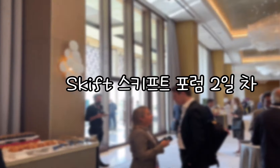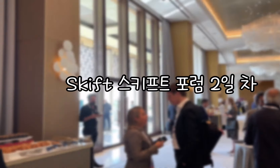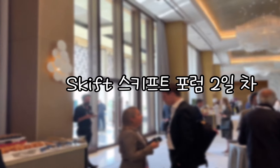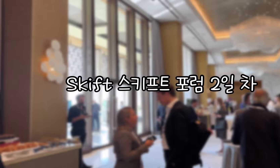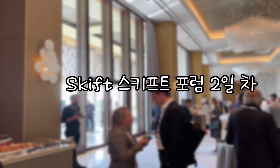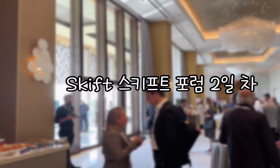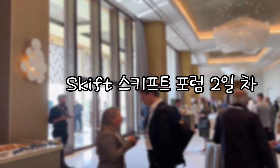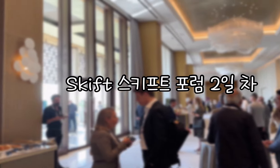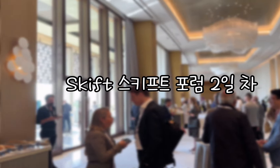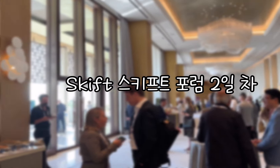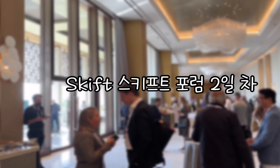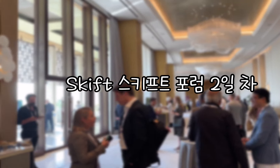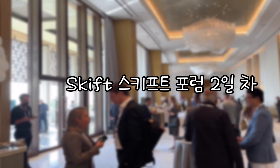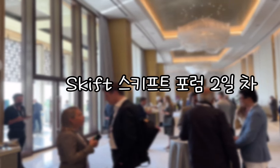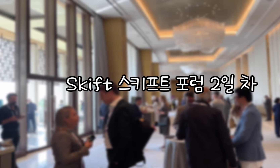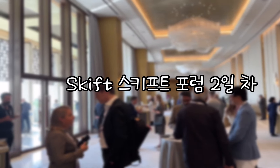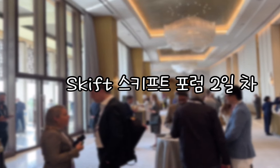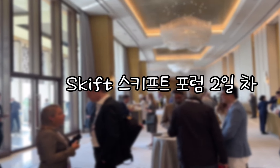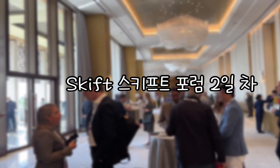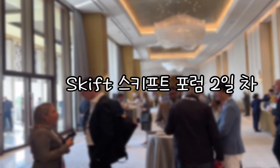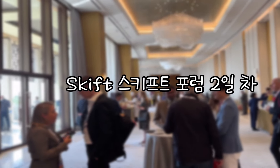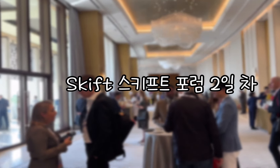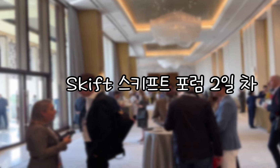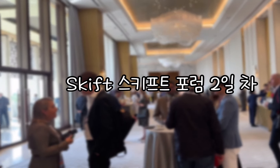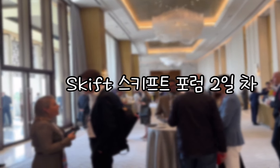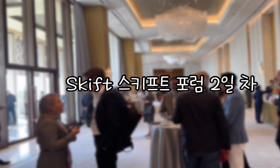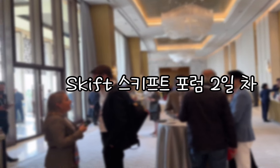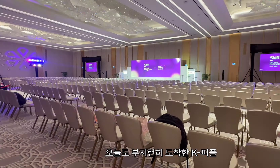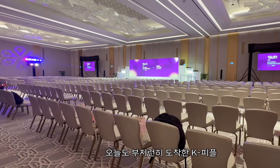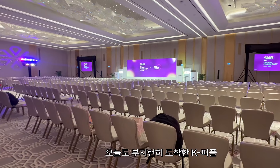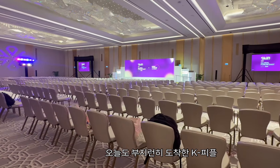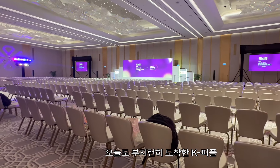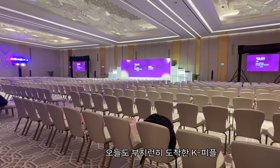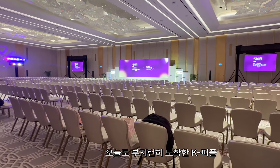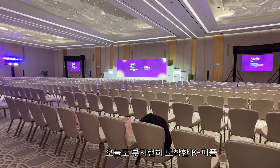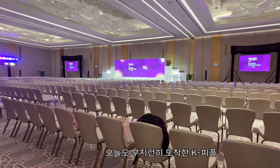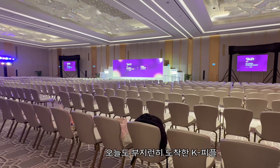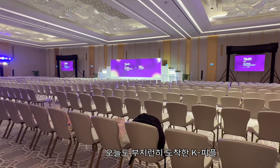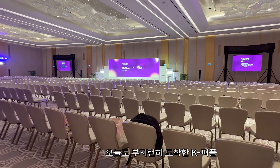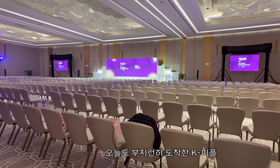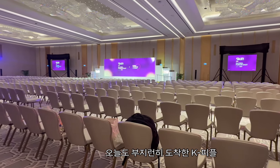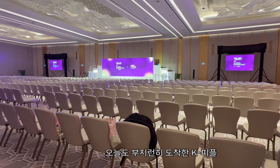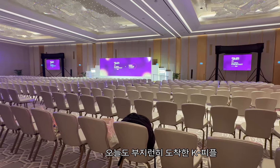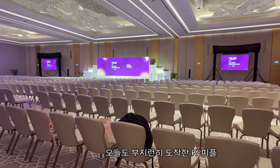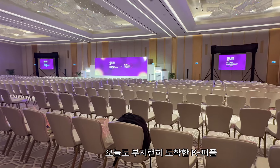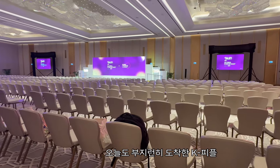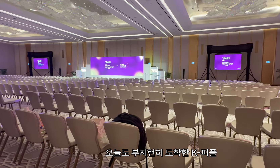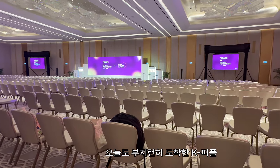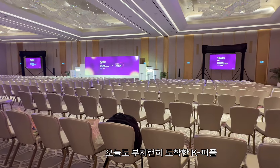Skift Skift Forum Day 2. K-People diligently arrived today as well.